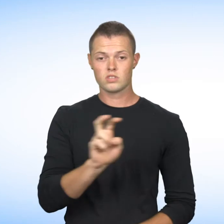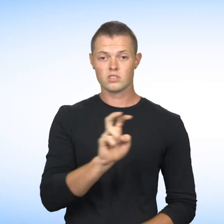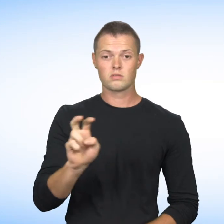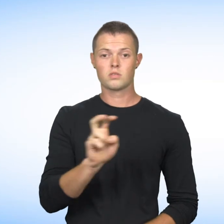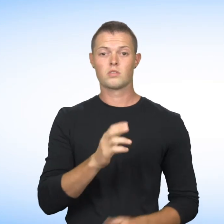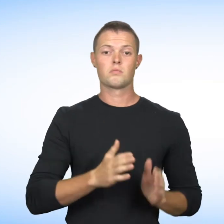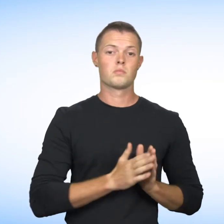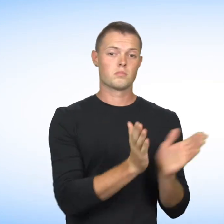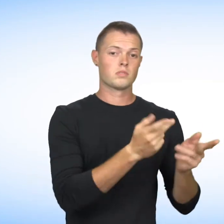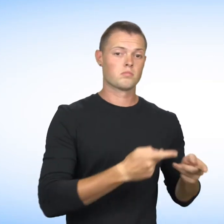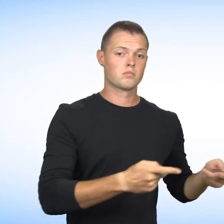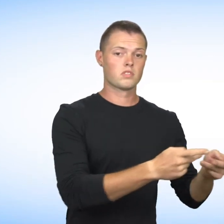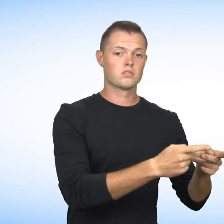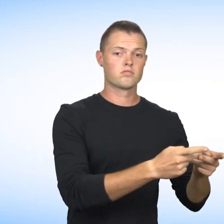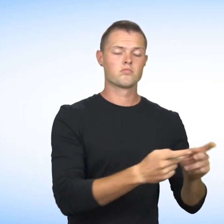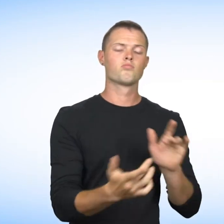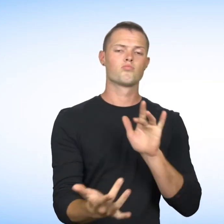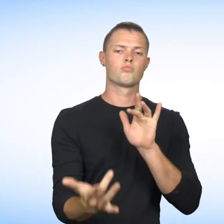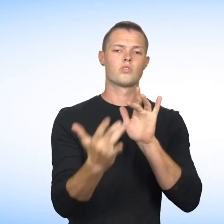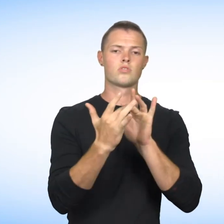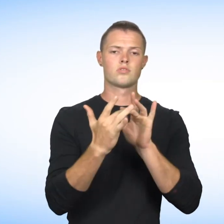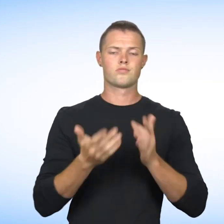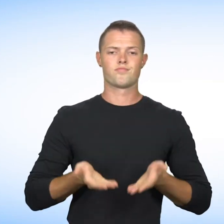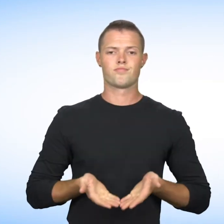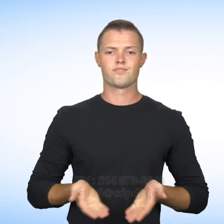public transport and public places, contact us: